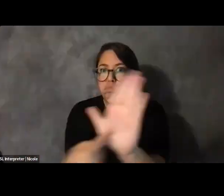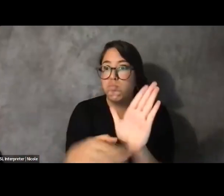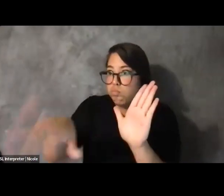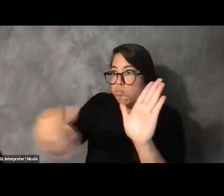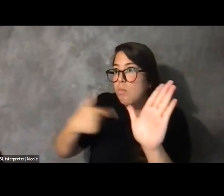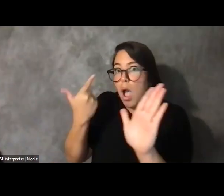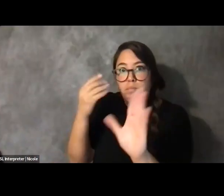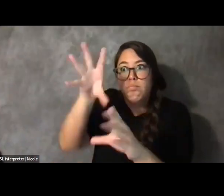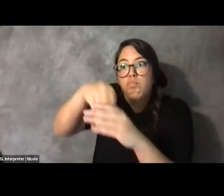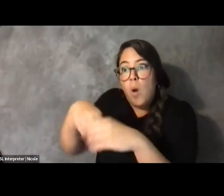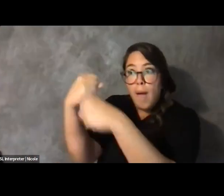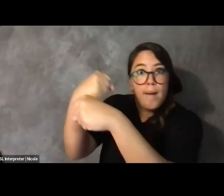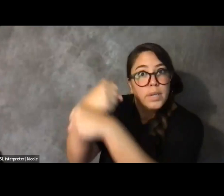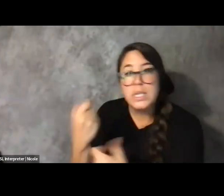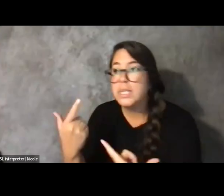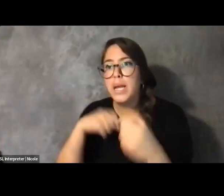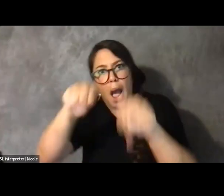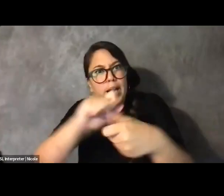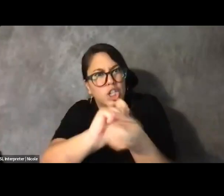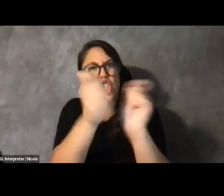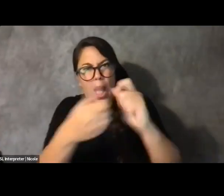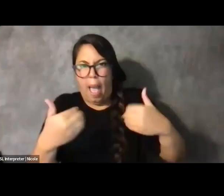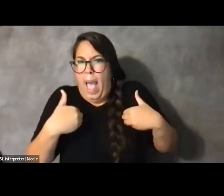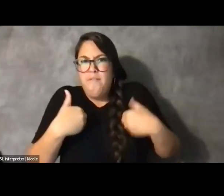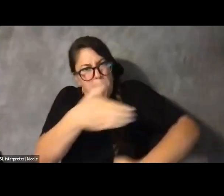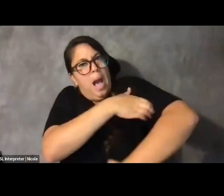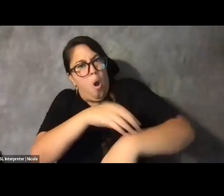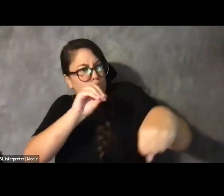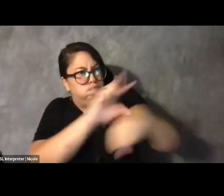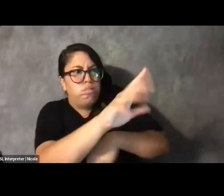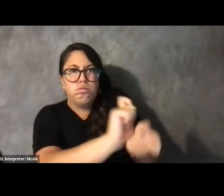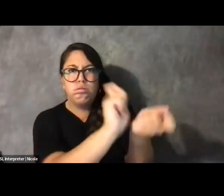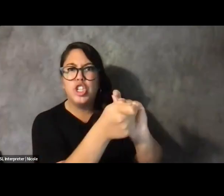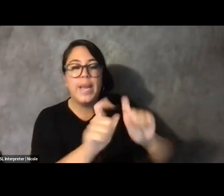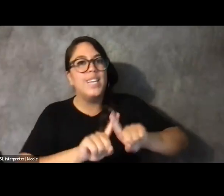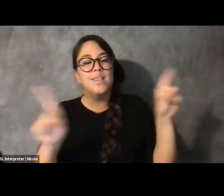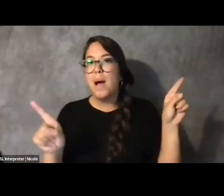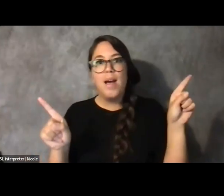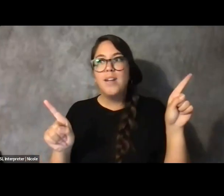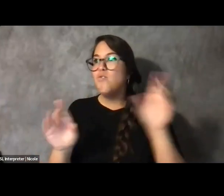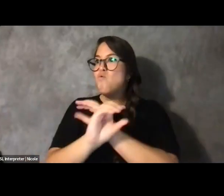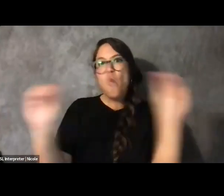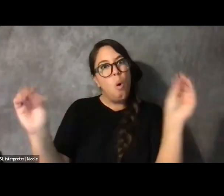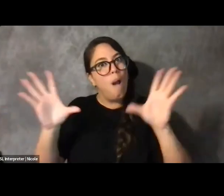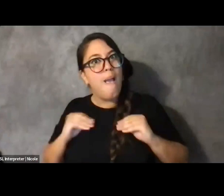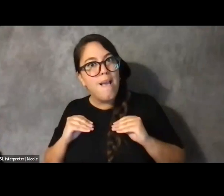that what I said mattered, that I could change things and nobody would pick my application. And I kept disclosing that I had a disability,